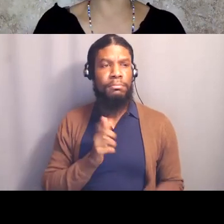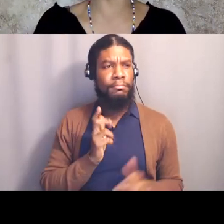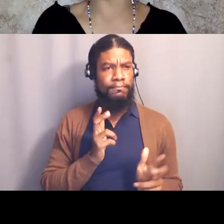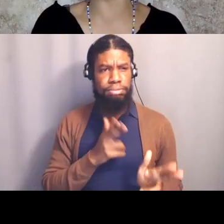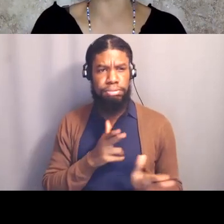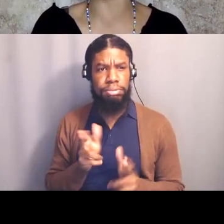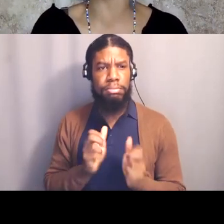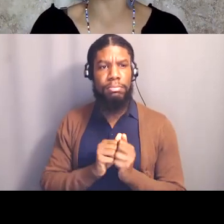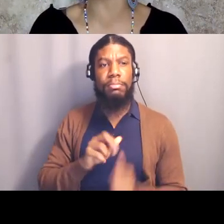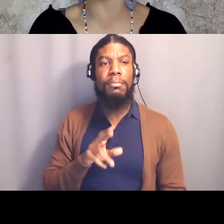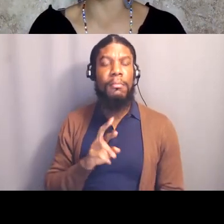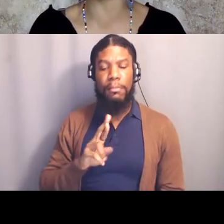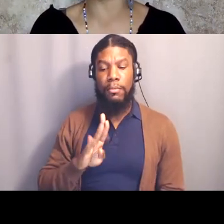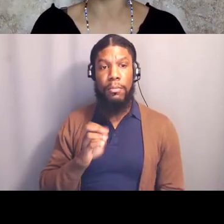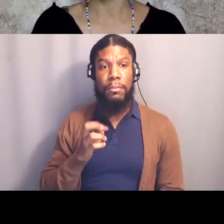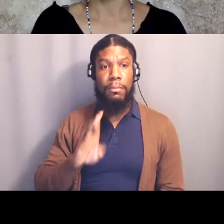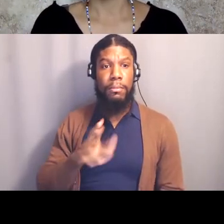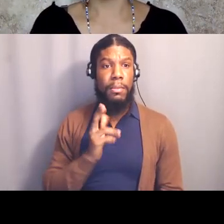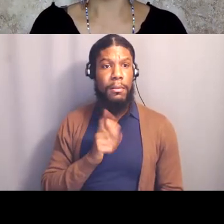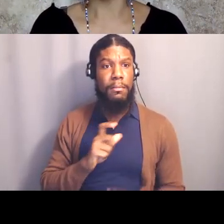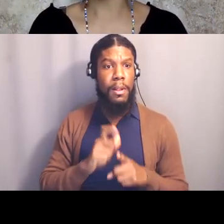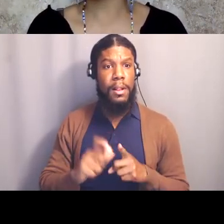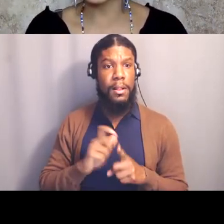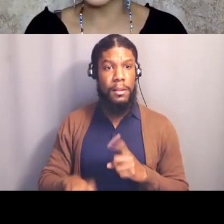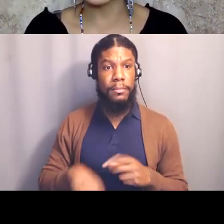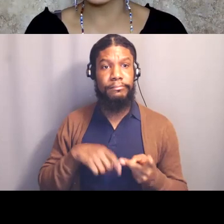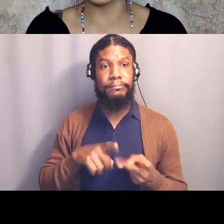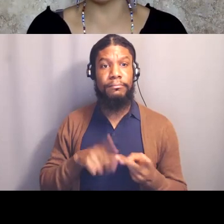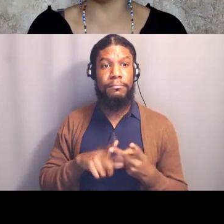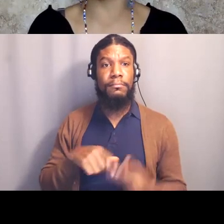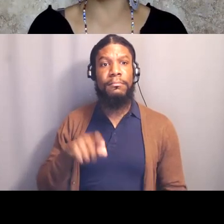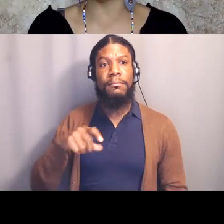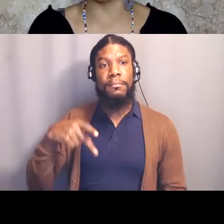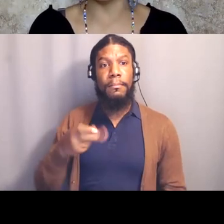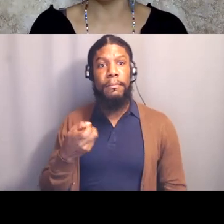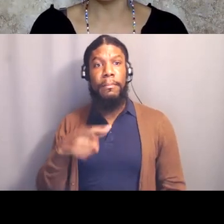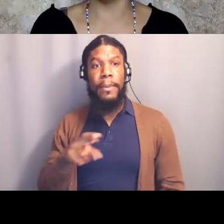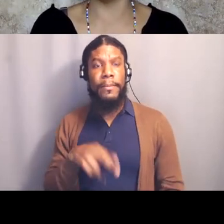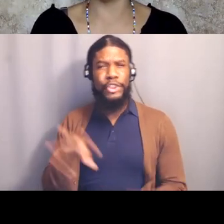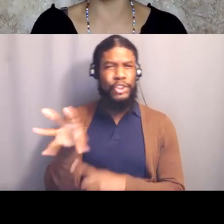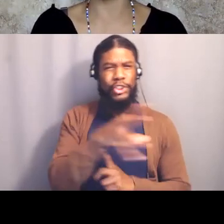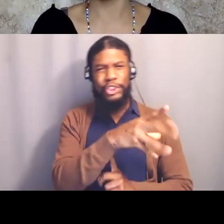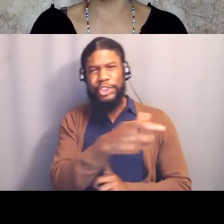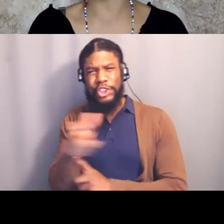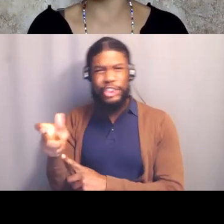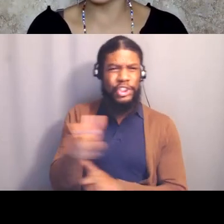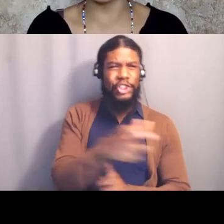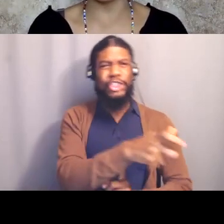tear gassing us, pepper spraying us, holding us illegally, zip tying us